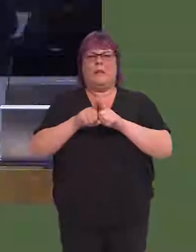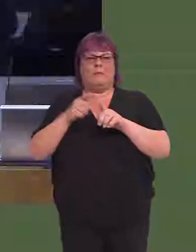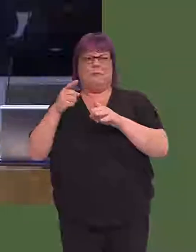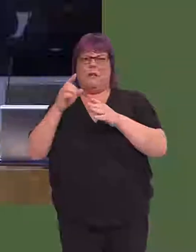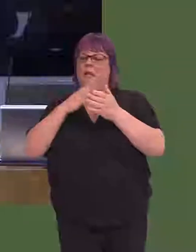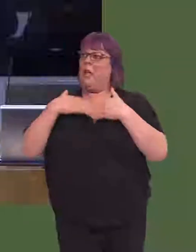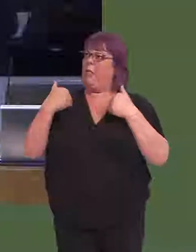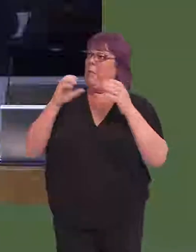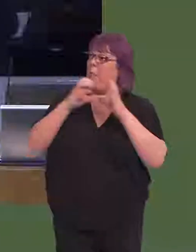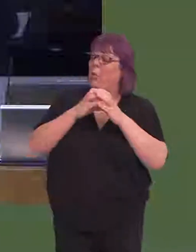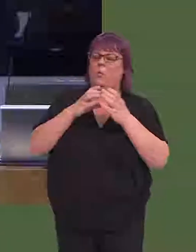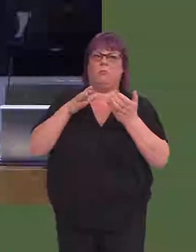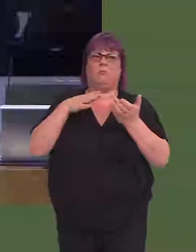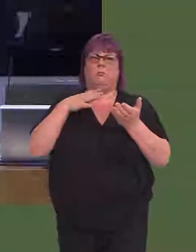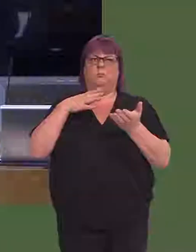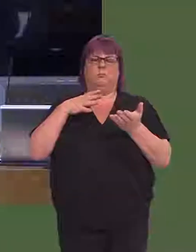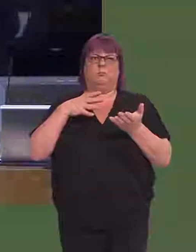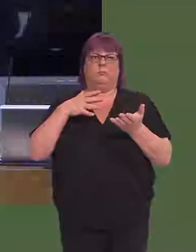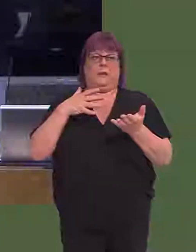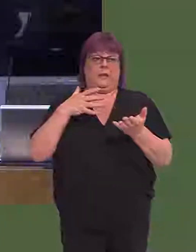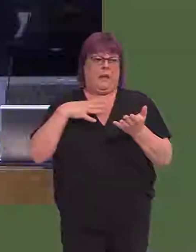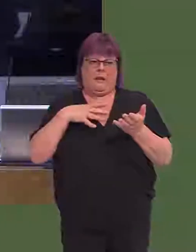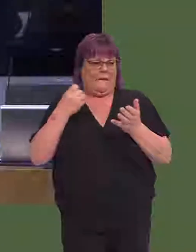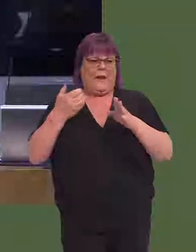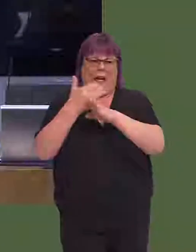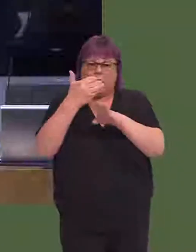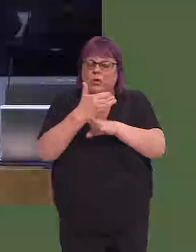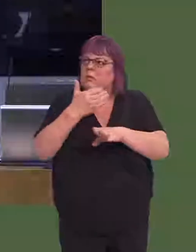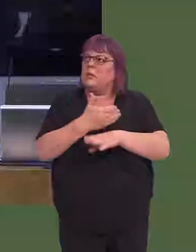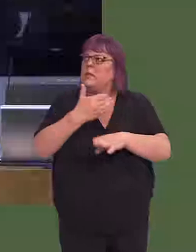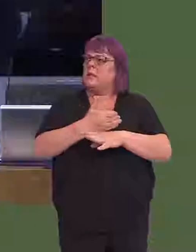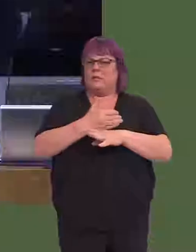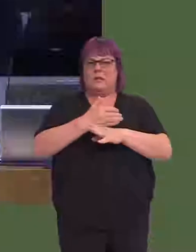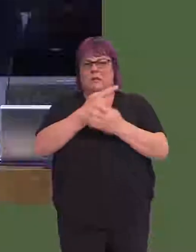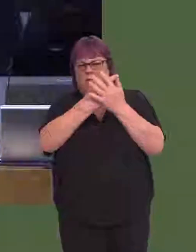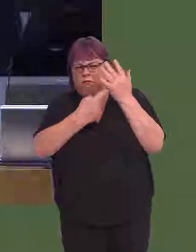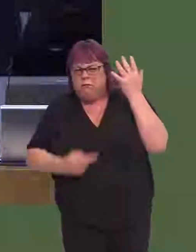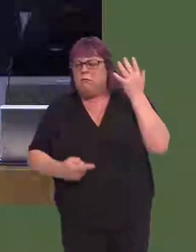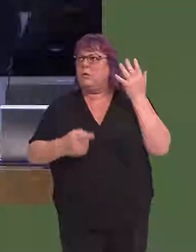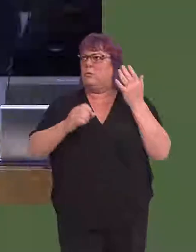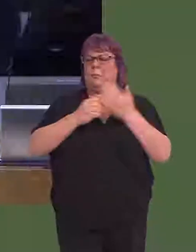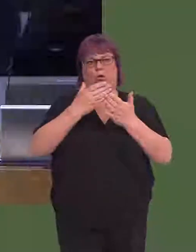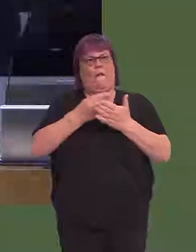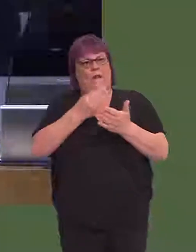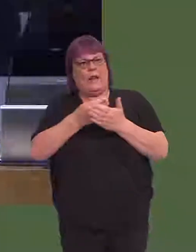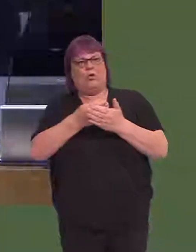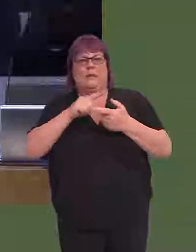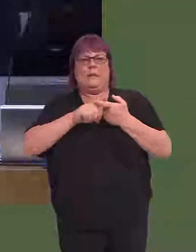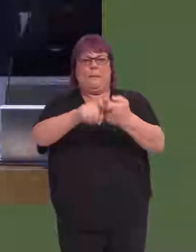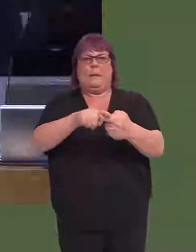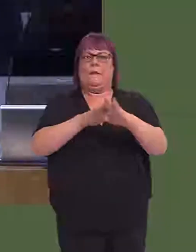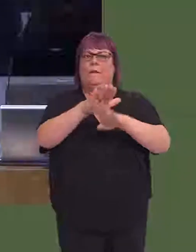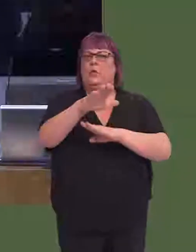that the actions of the health board will need to deliver to ensure financial stability.